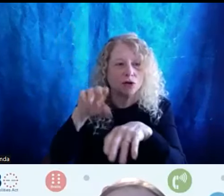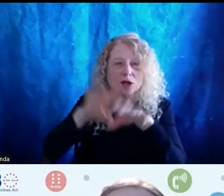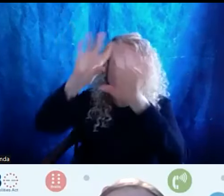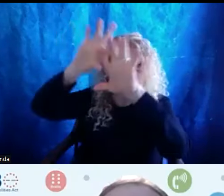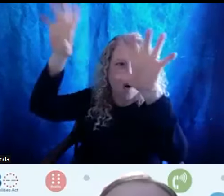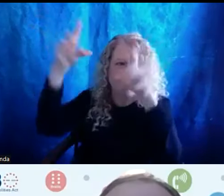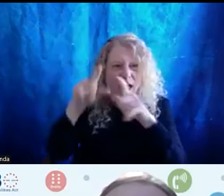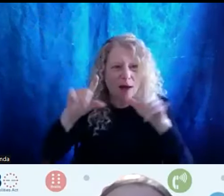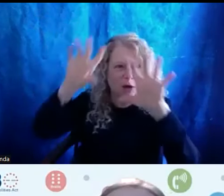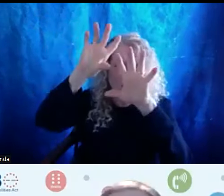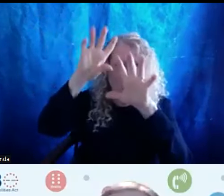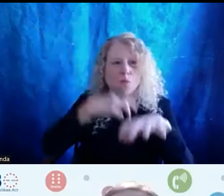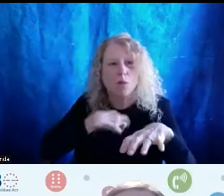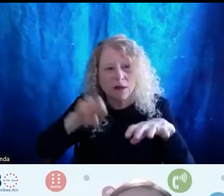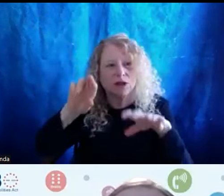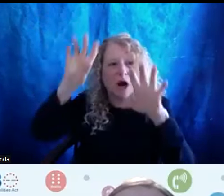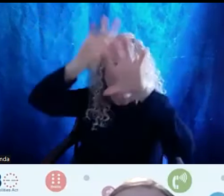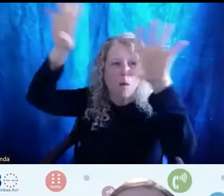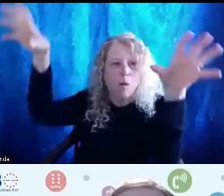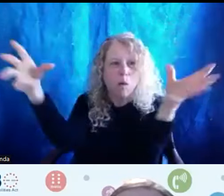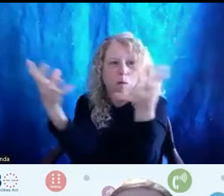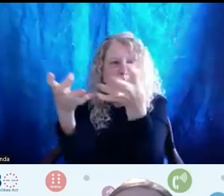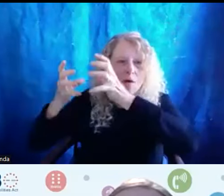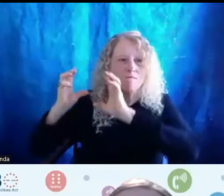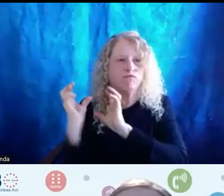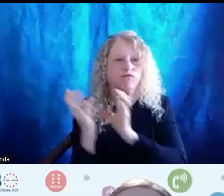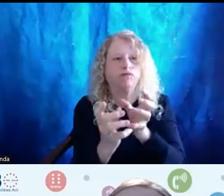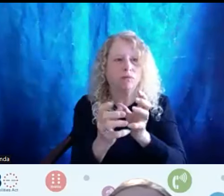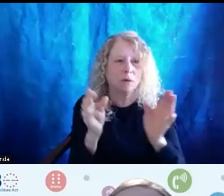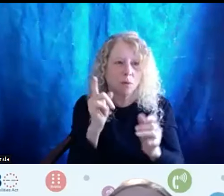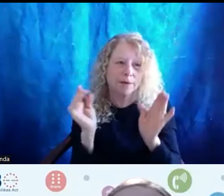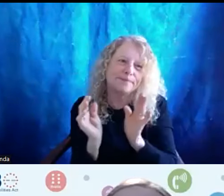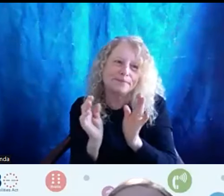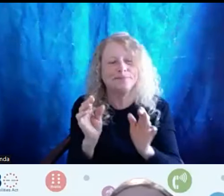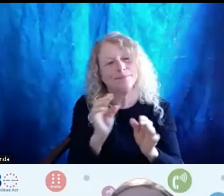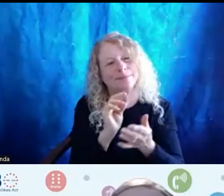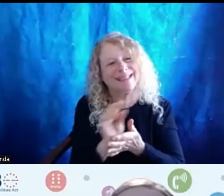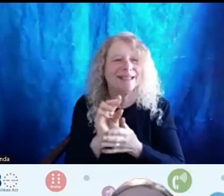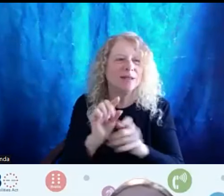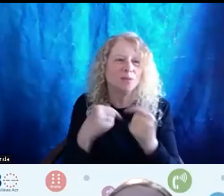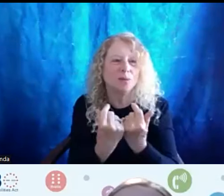religions all into one tidy group. And by doing that we lose the